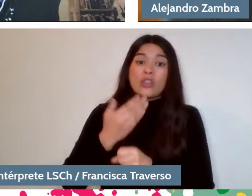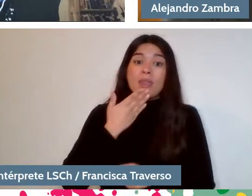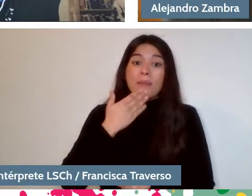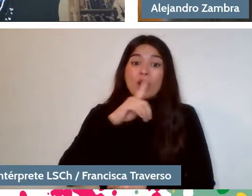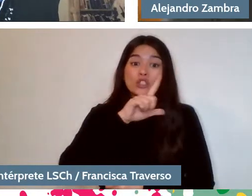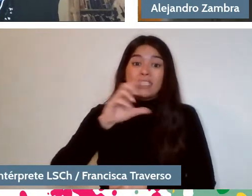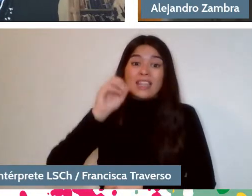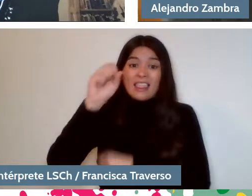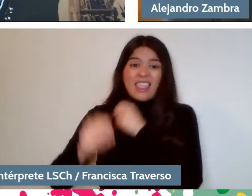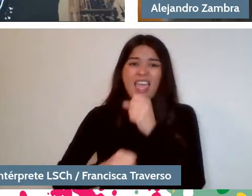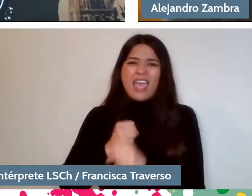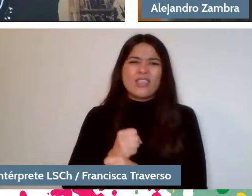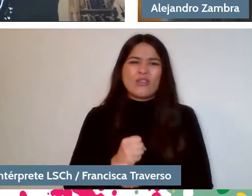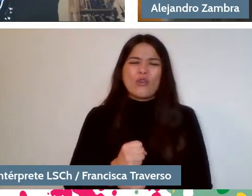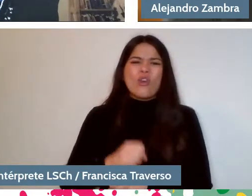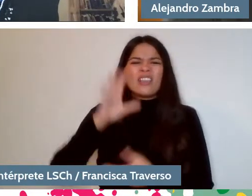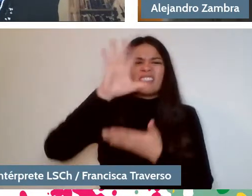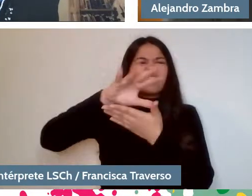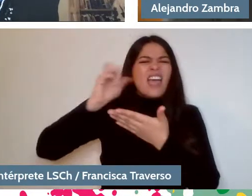remove a character, add a character.